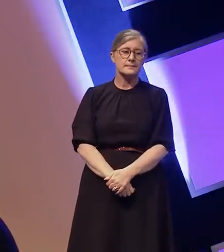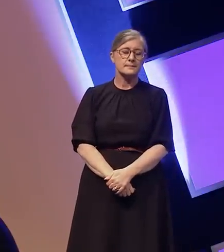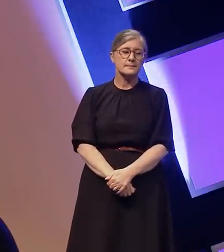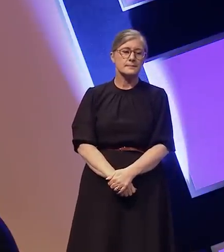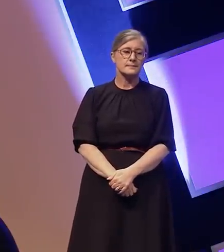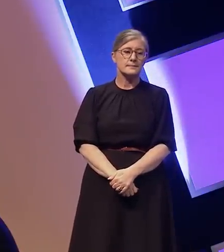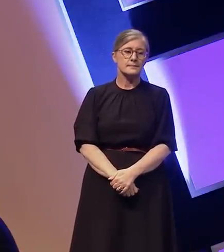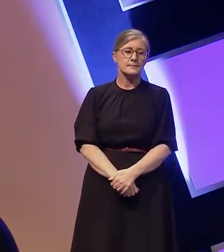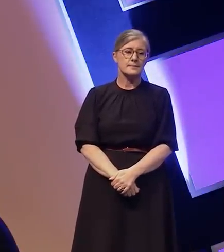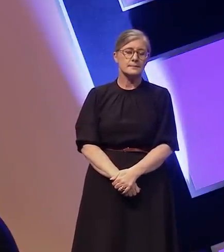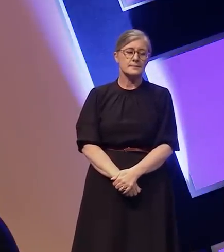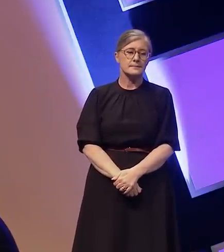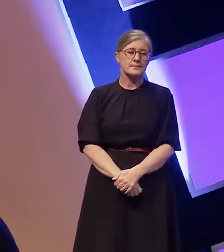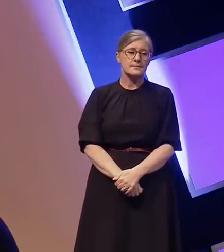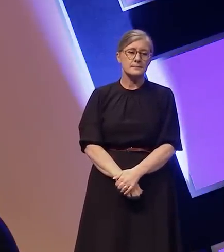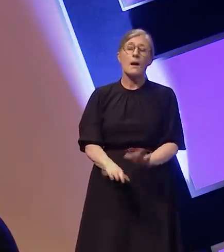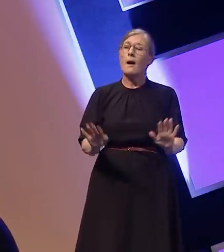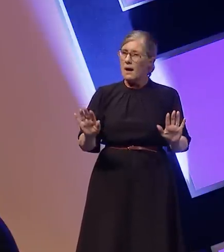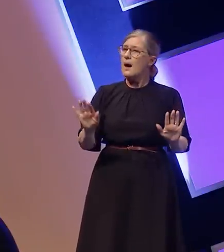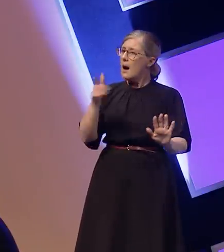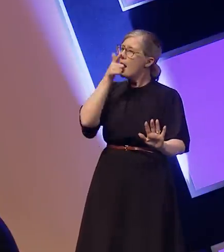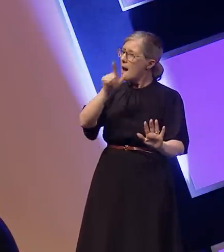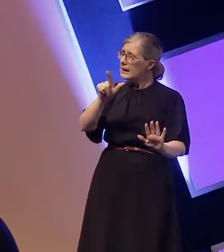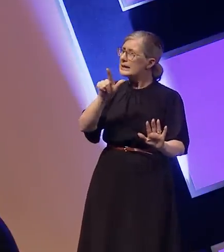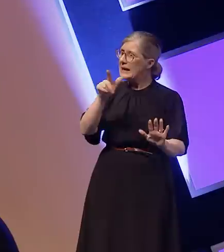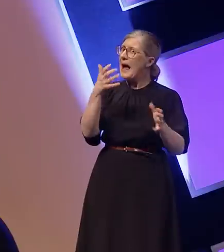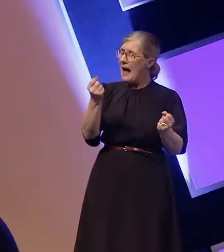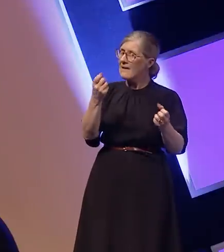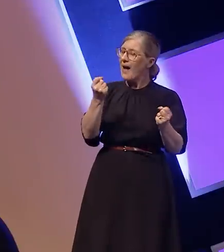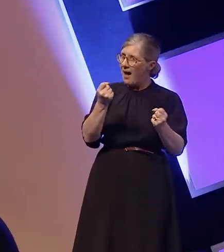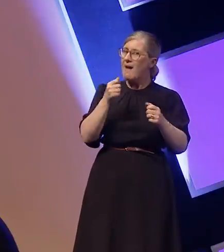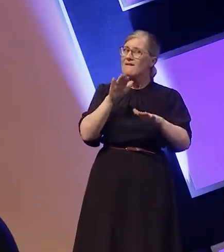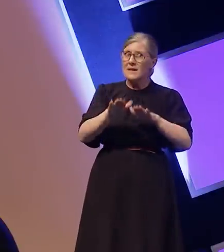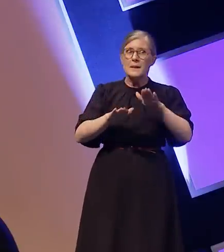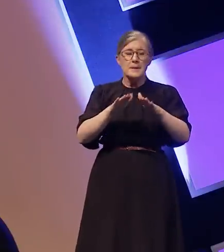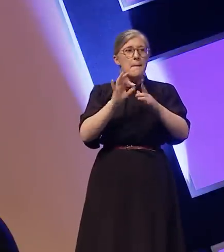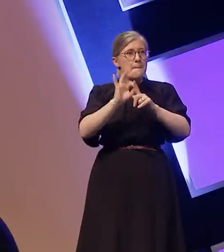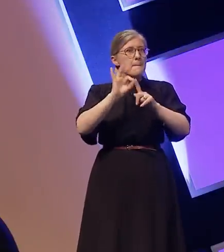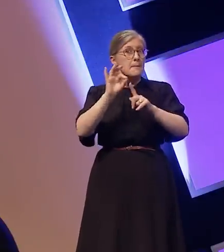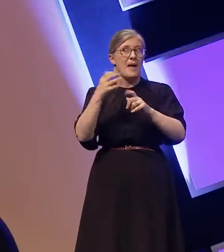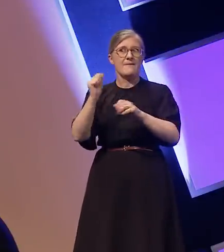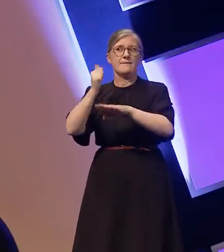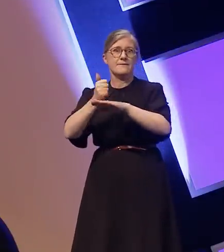Luckily there are steps being taken and companies have been set up to help productions bridge the gap